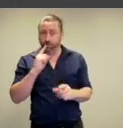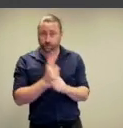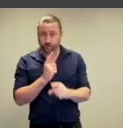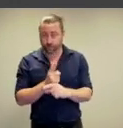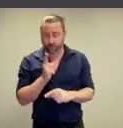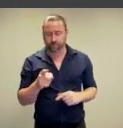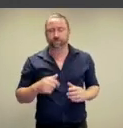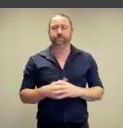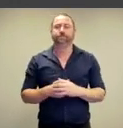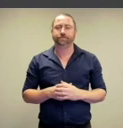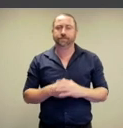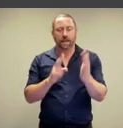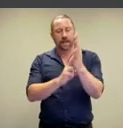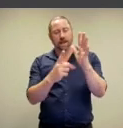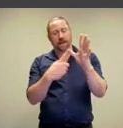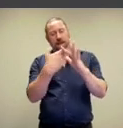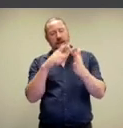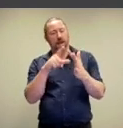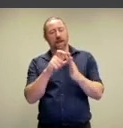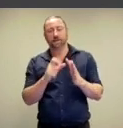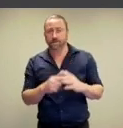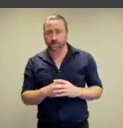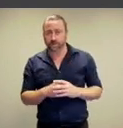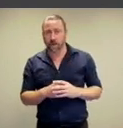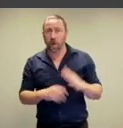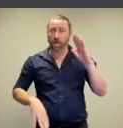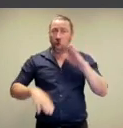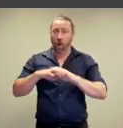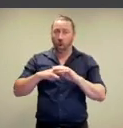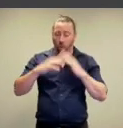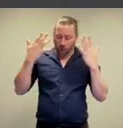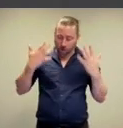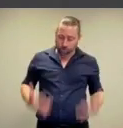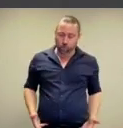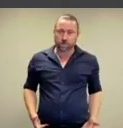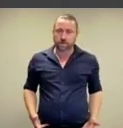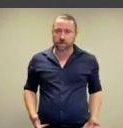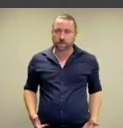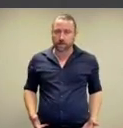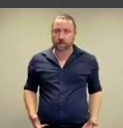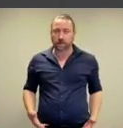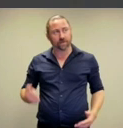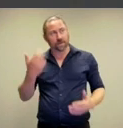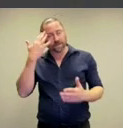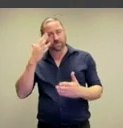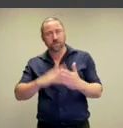human body. Ringholt says,